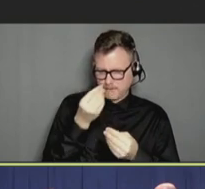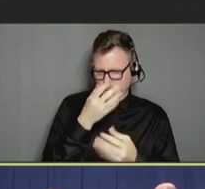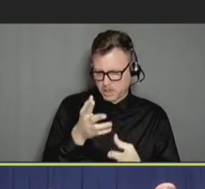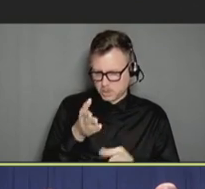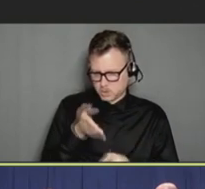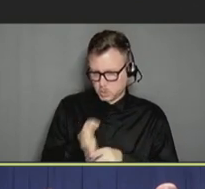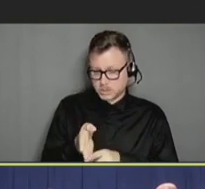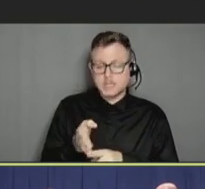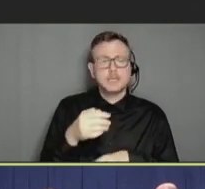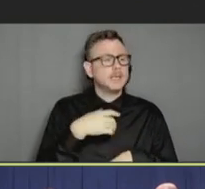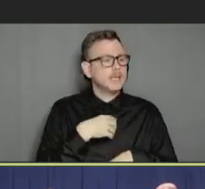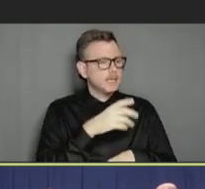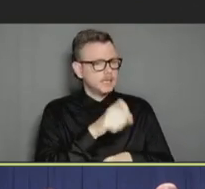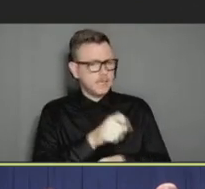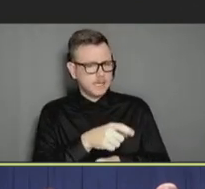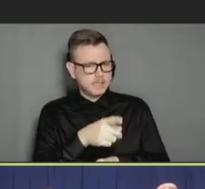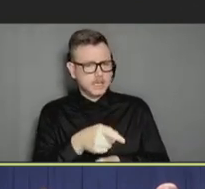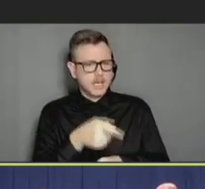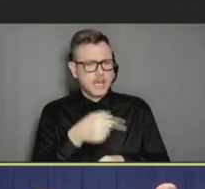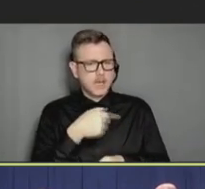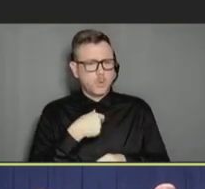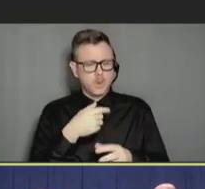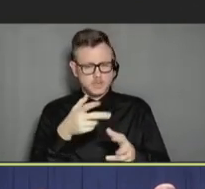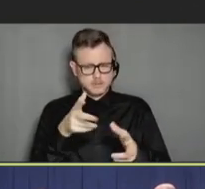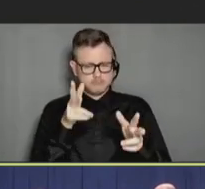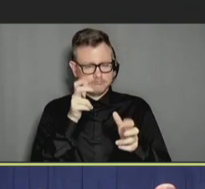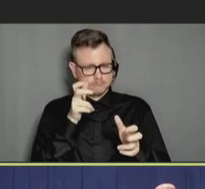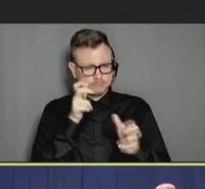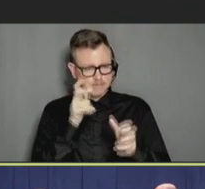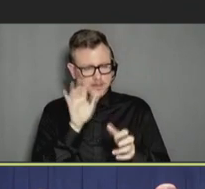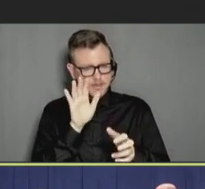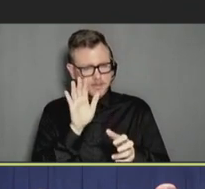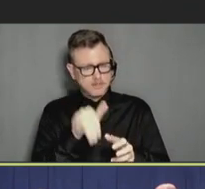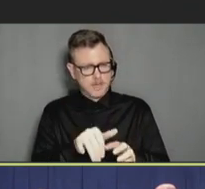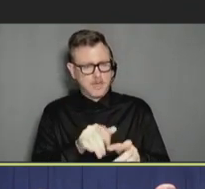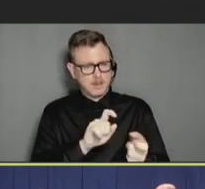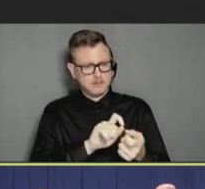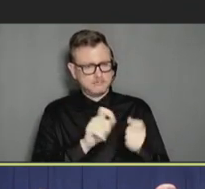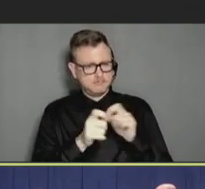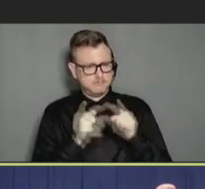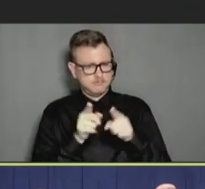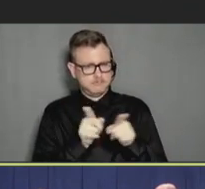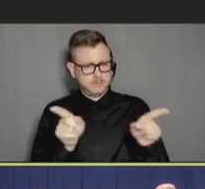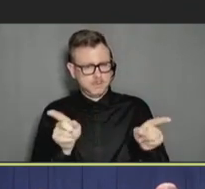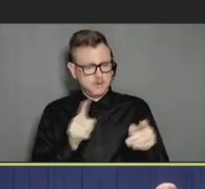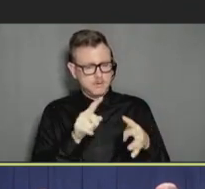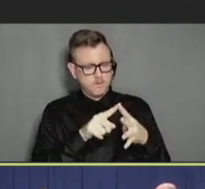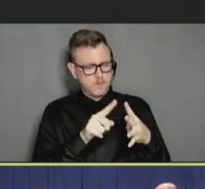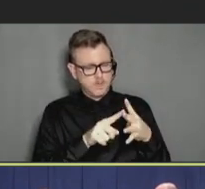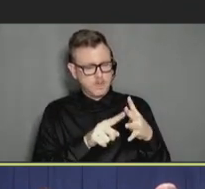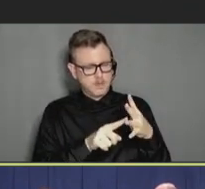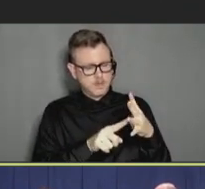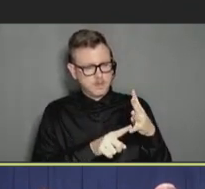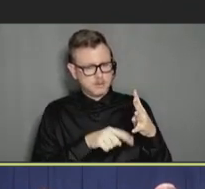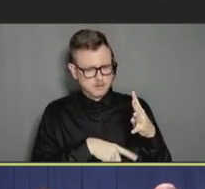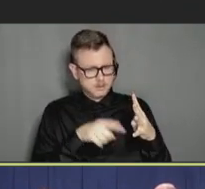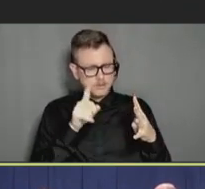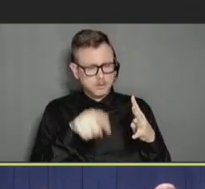Preeti Malani: Yeah. It's funny. I'm taking all this in and I like that paradigm you offered because it's like four things. You know, like, you can sort of get your head around four